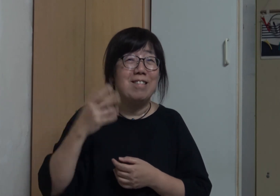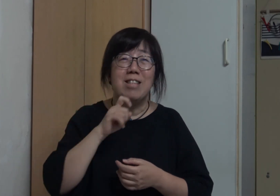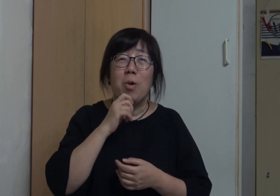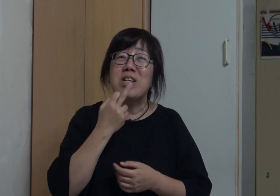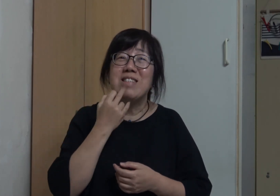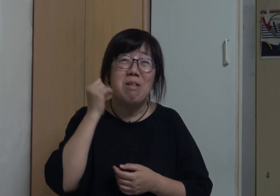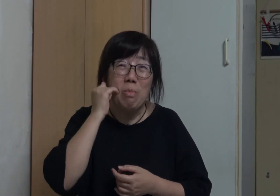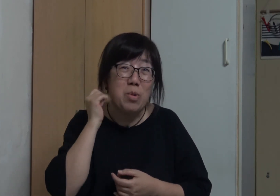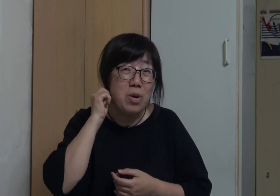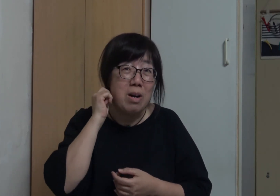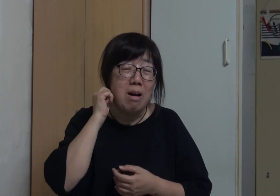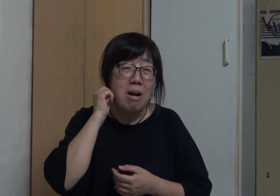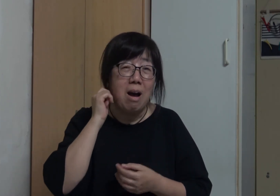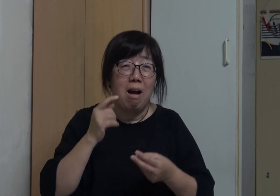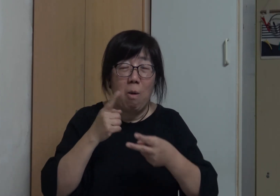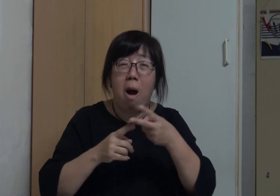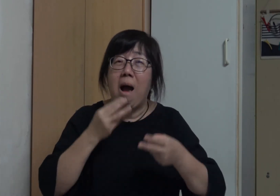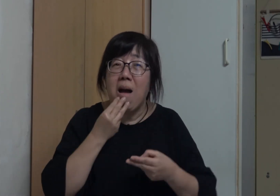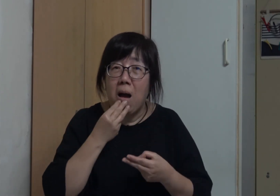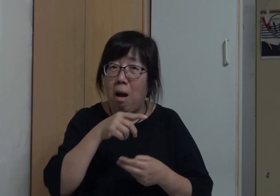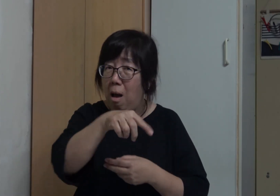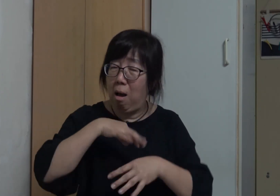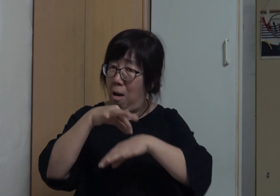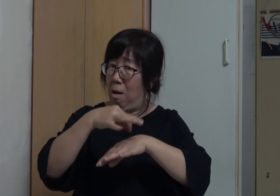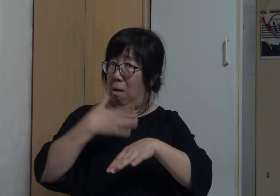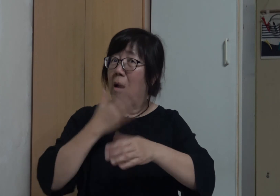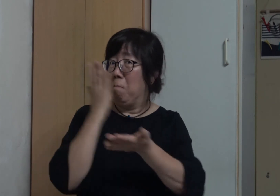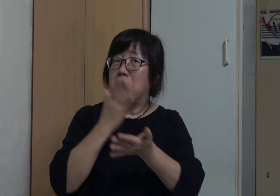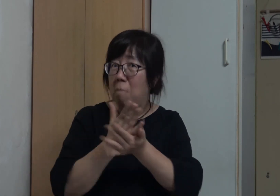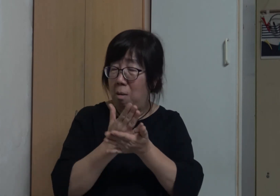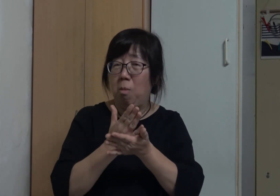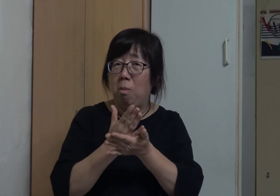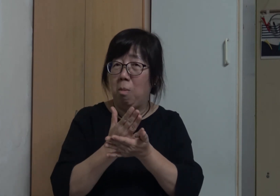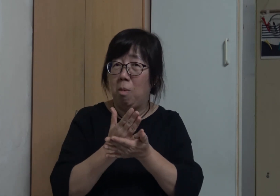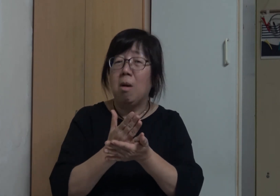One of my sisters (at church) suffered from a severe cancer